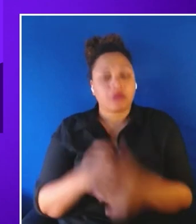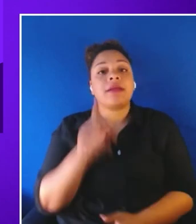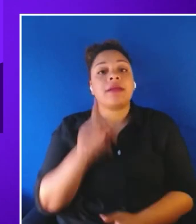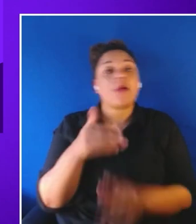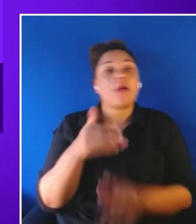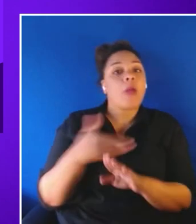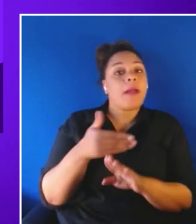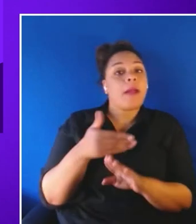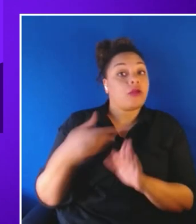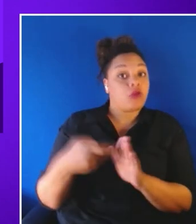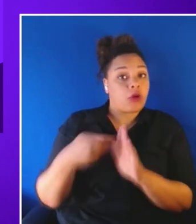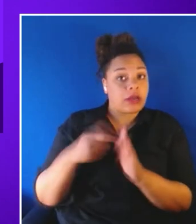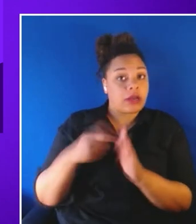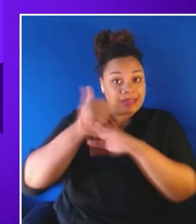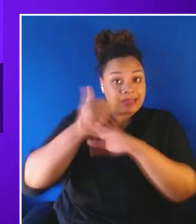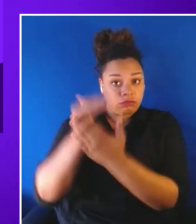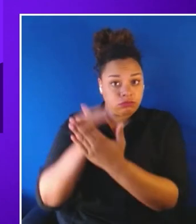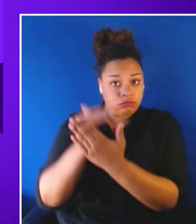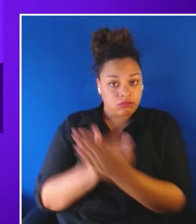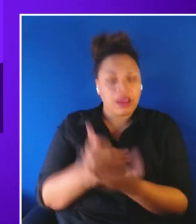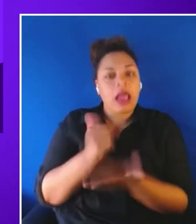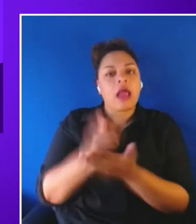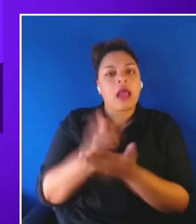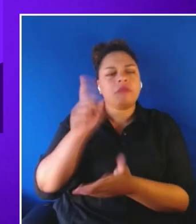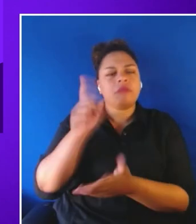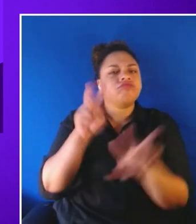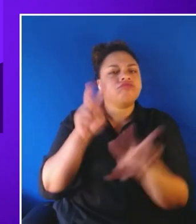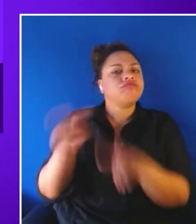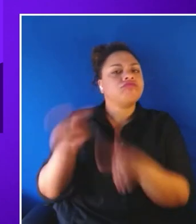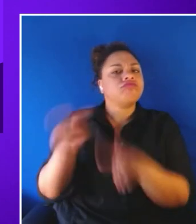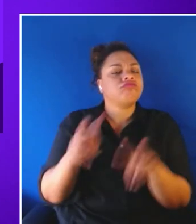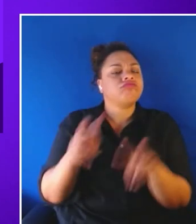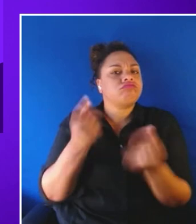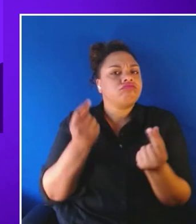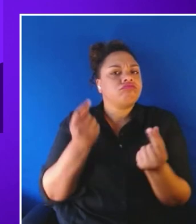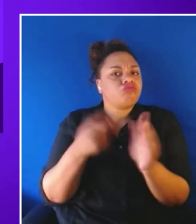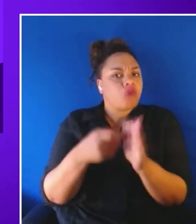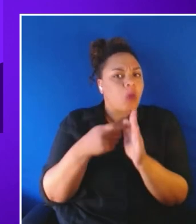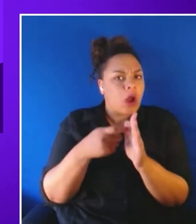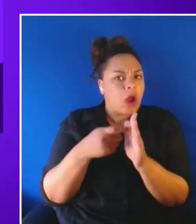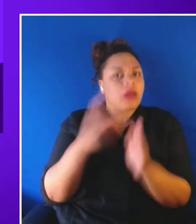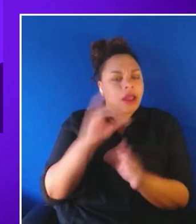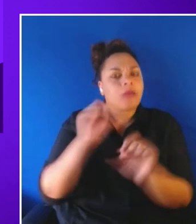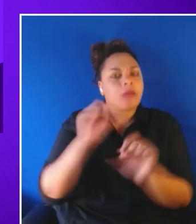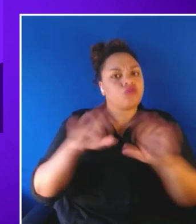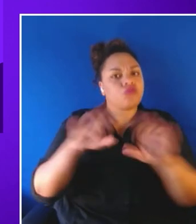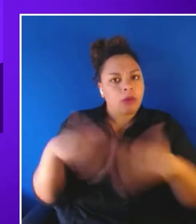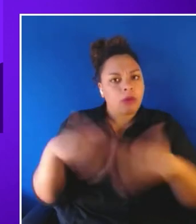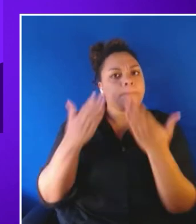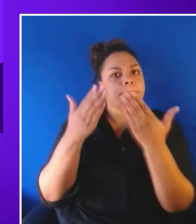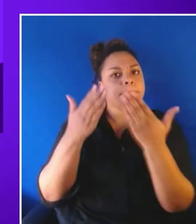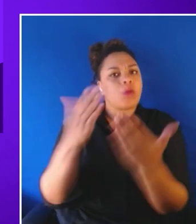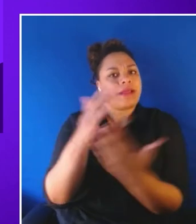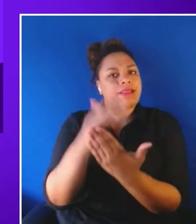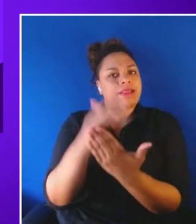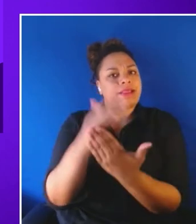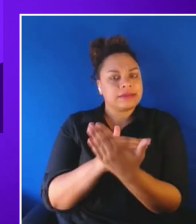is to get an overview of the requirements and propose a preliminary list of solution approaches.